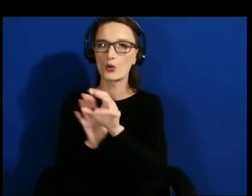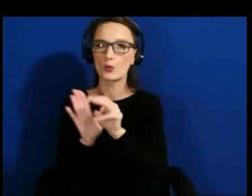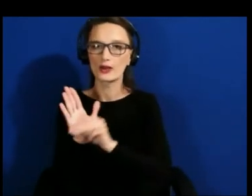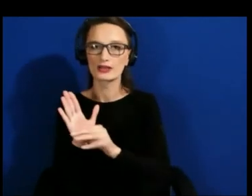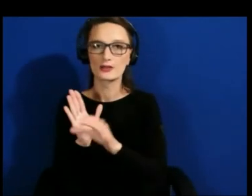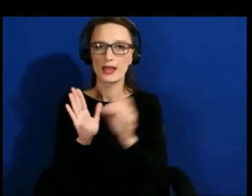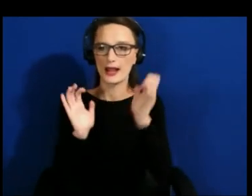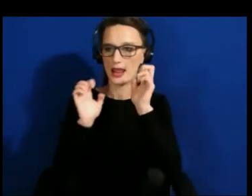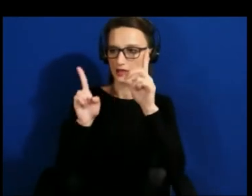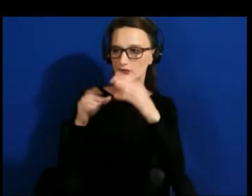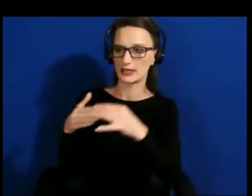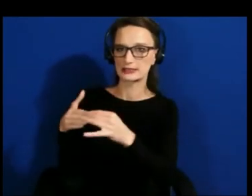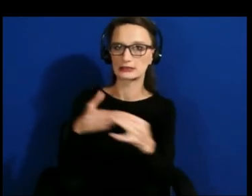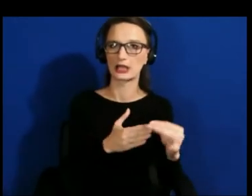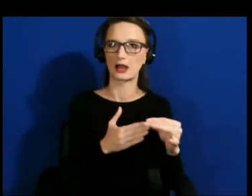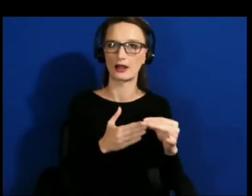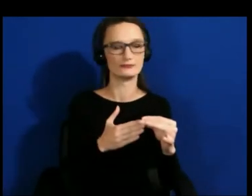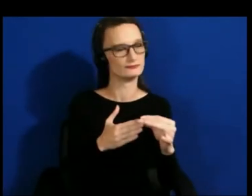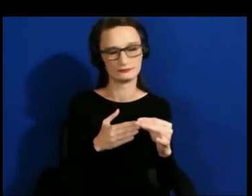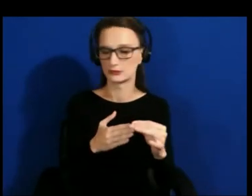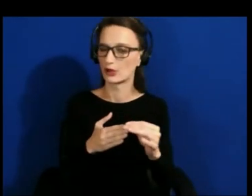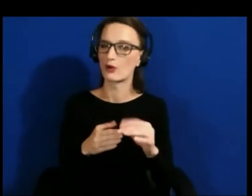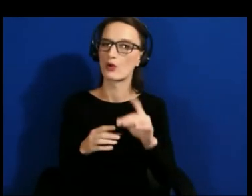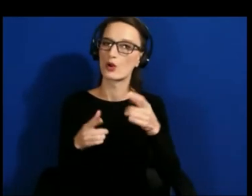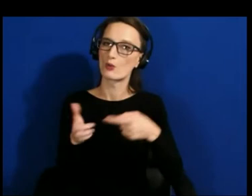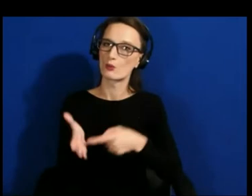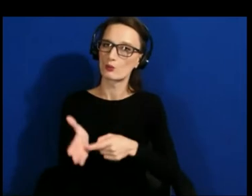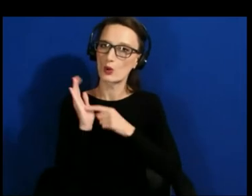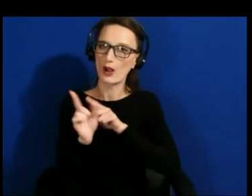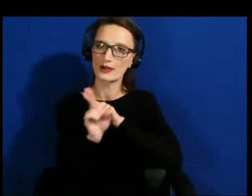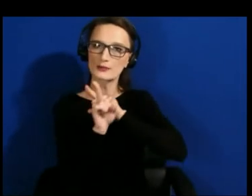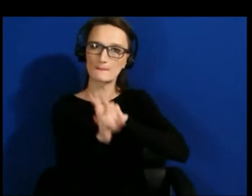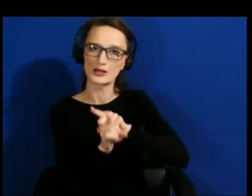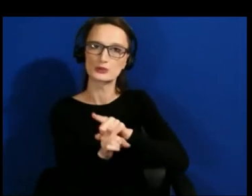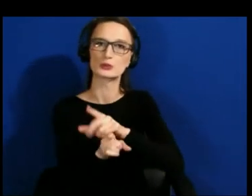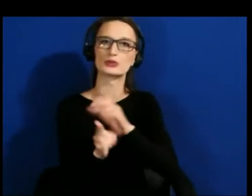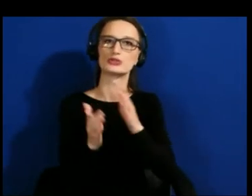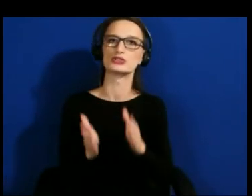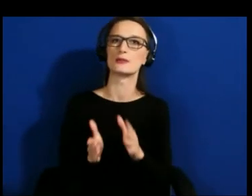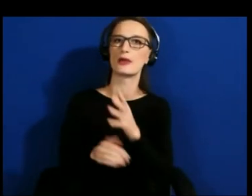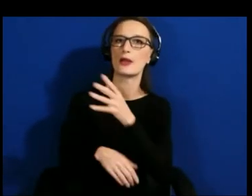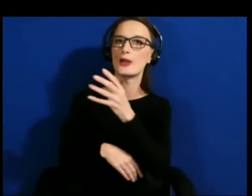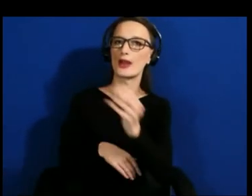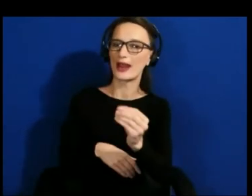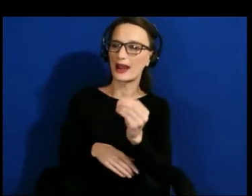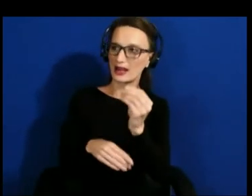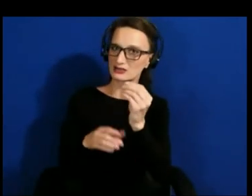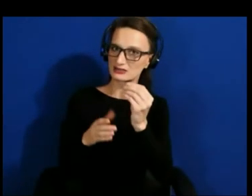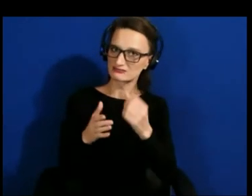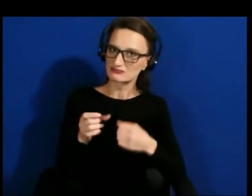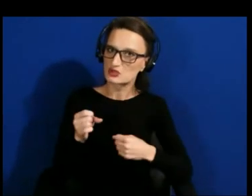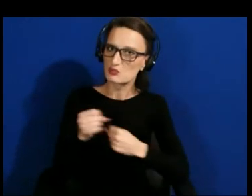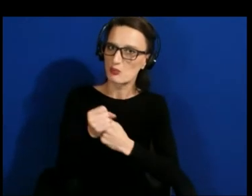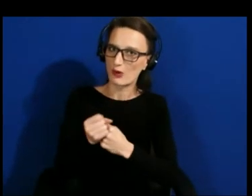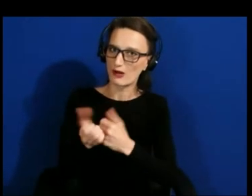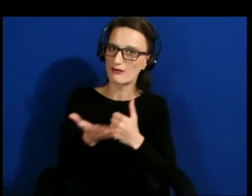It takes mentorship reimagined to help get our younger generations and communities into this